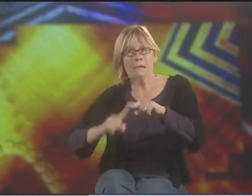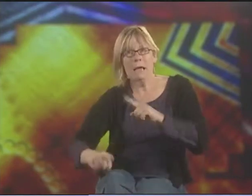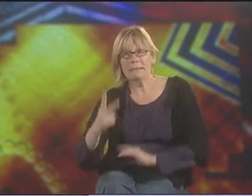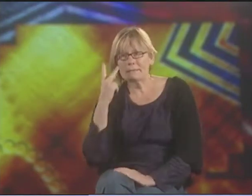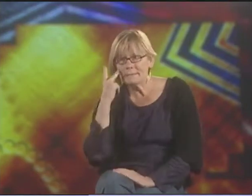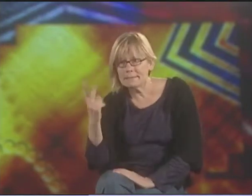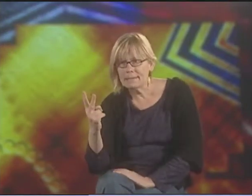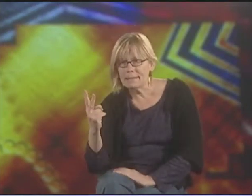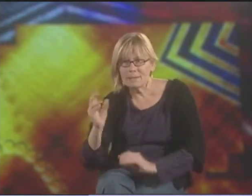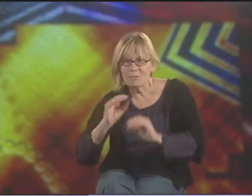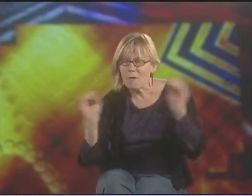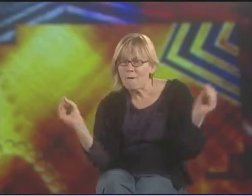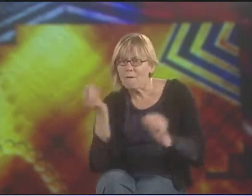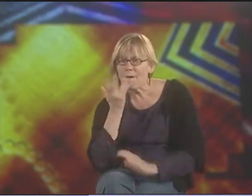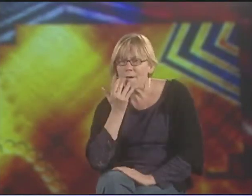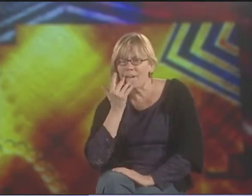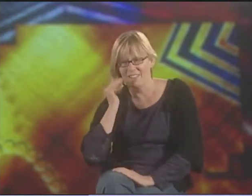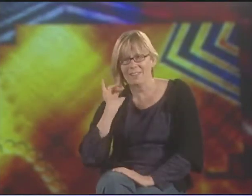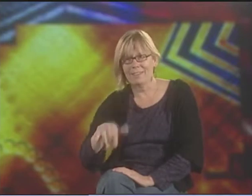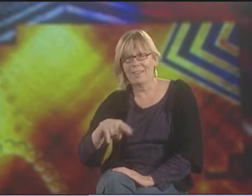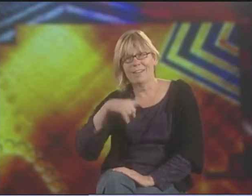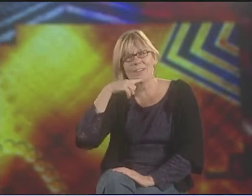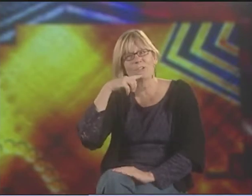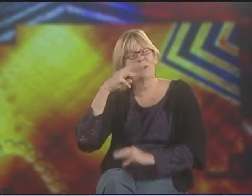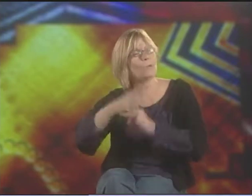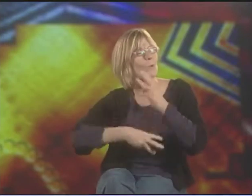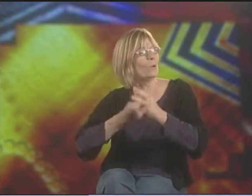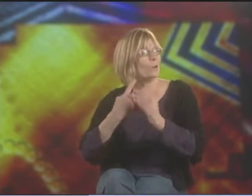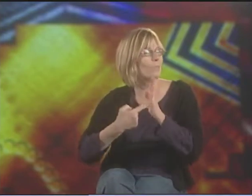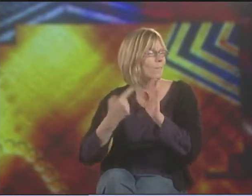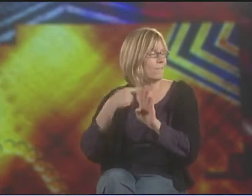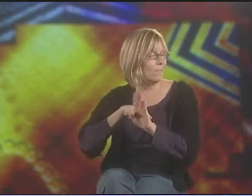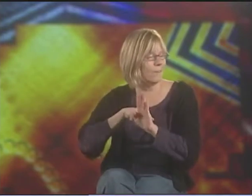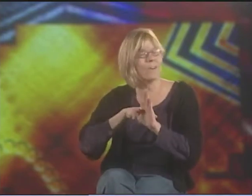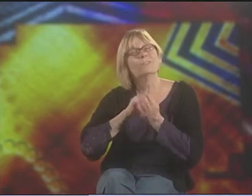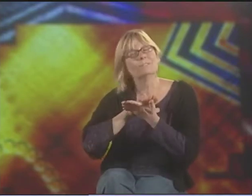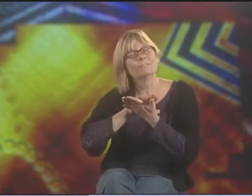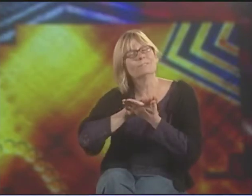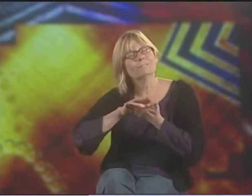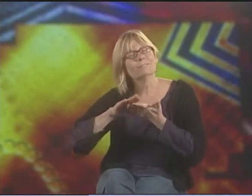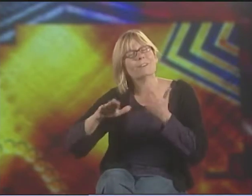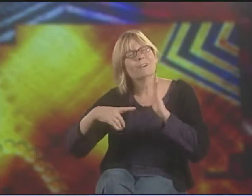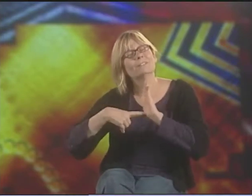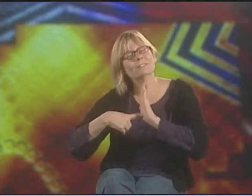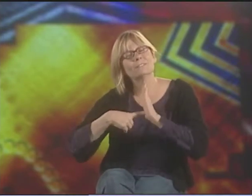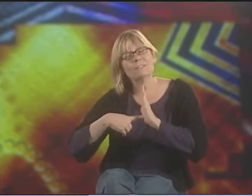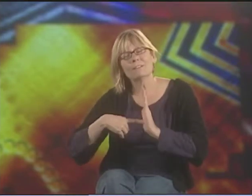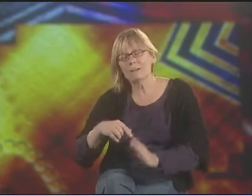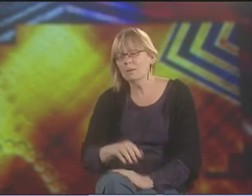IF YOU'RE IN A BLACK HOLE, YOU CAN'T SEE AND THERE'S NO COLORS. AND THAT'S THE HEARING WORLD. THAT'S THE METAPHOR THAT'S UTILIZED IN THAT POEM.